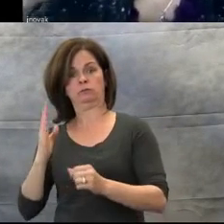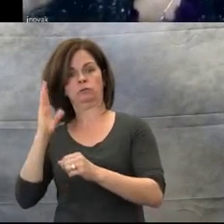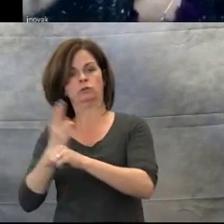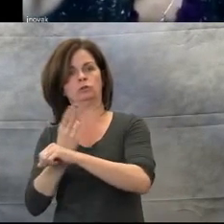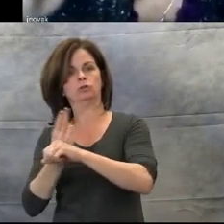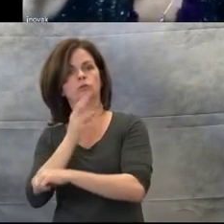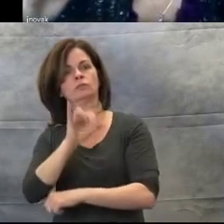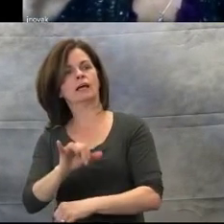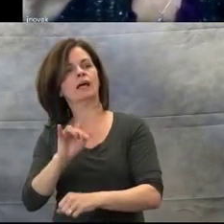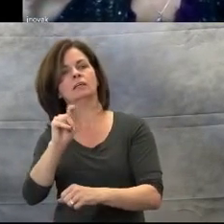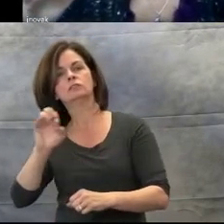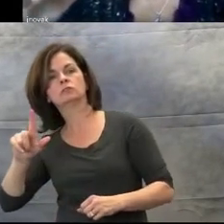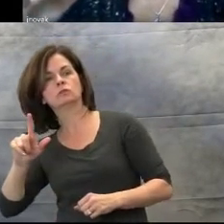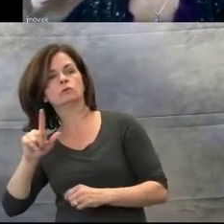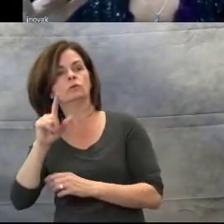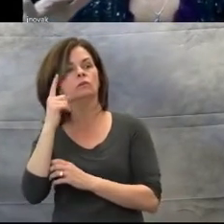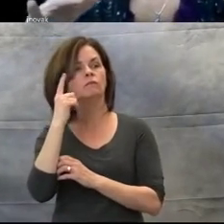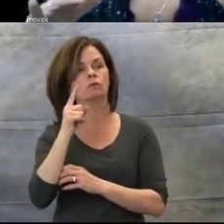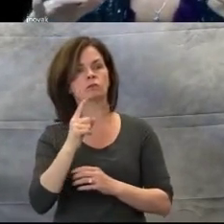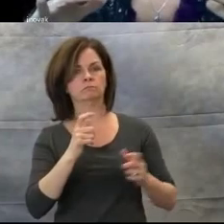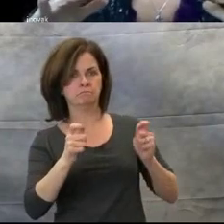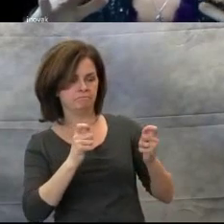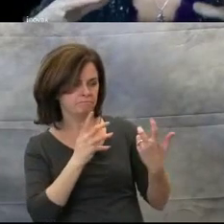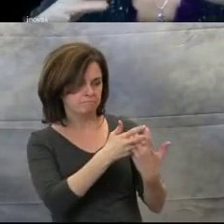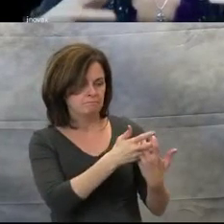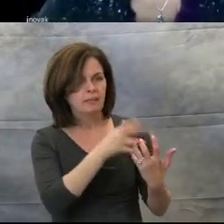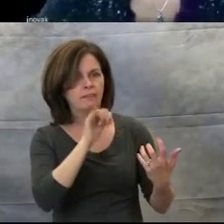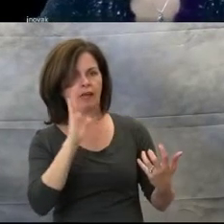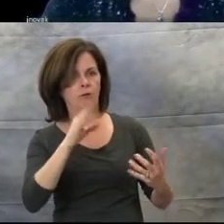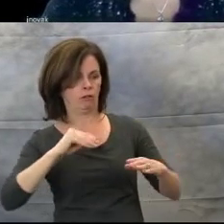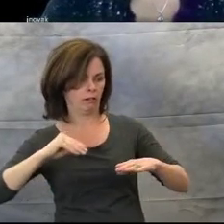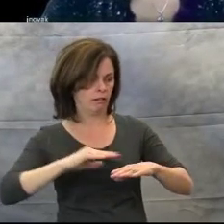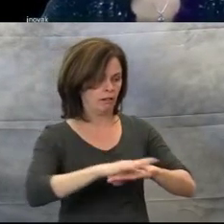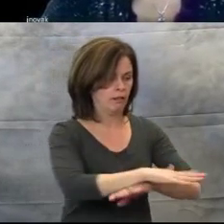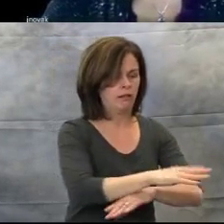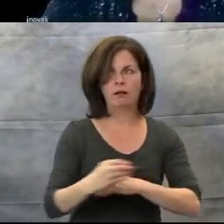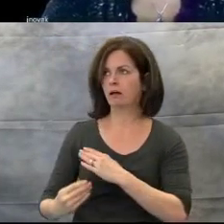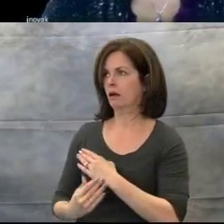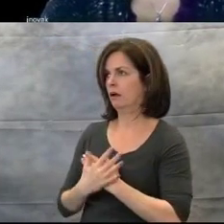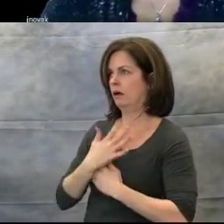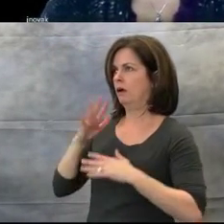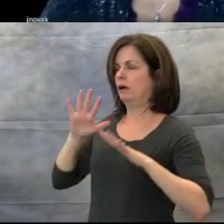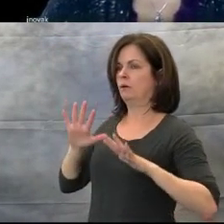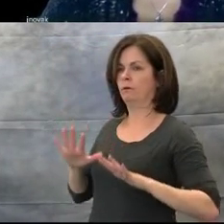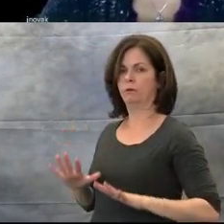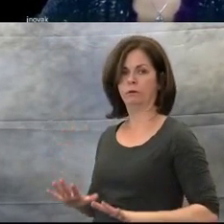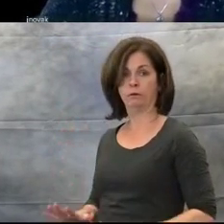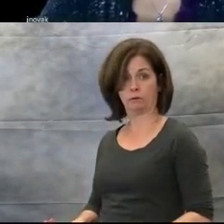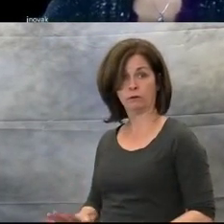brings the patient down with the music. So by the time that the music therapist is slowly